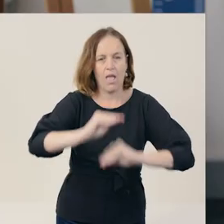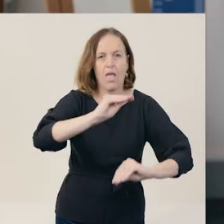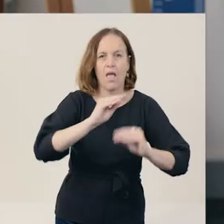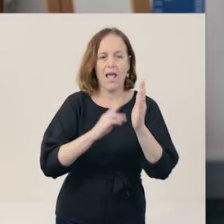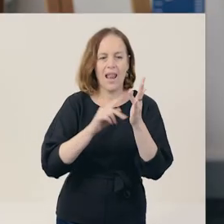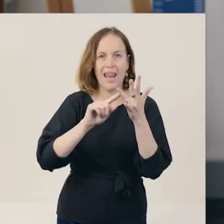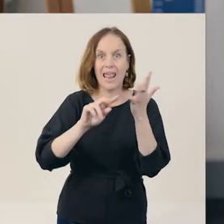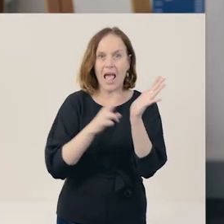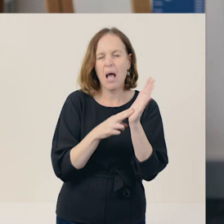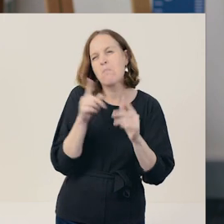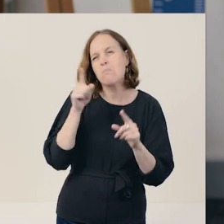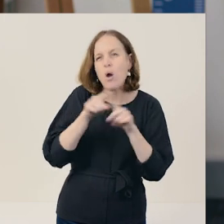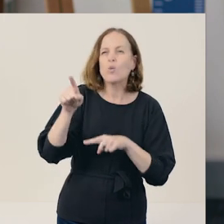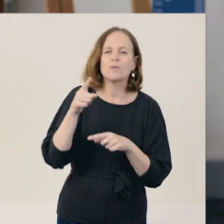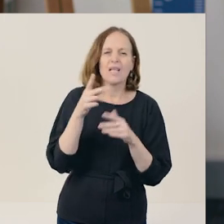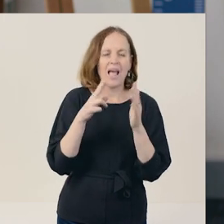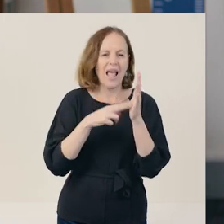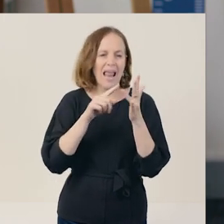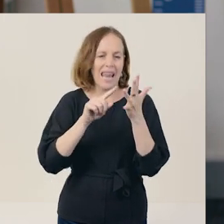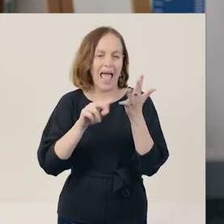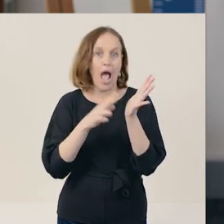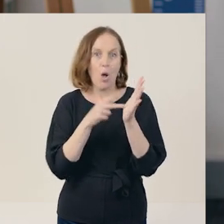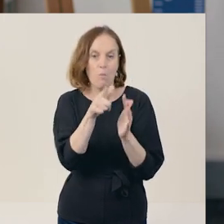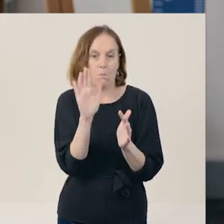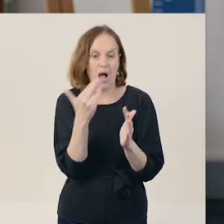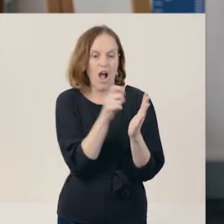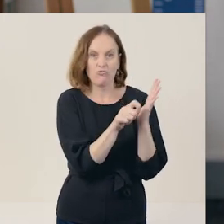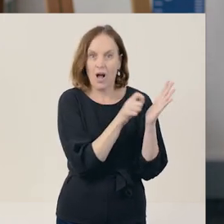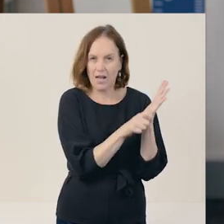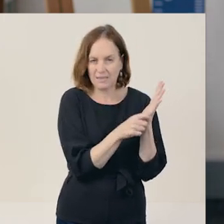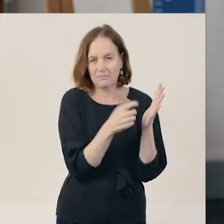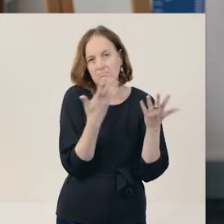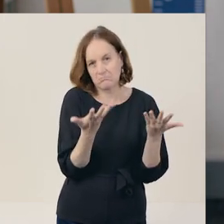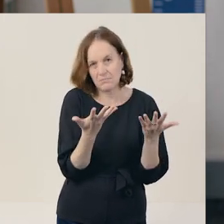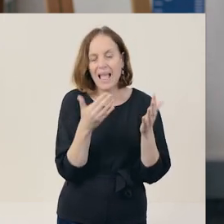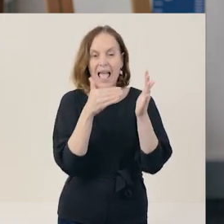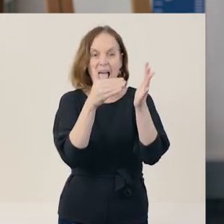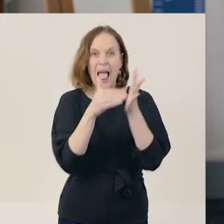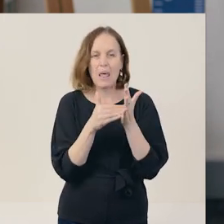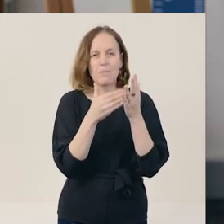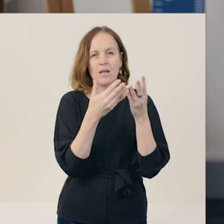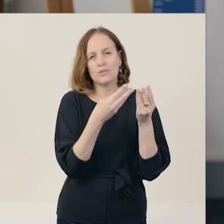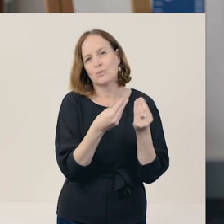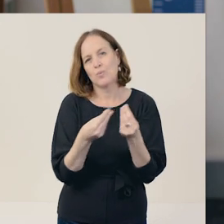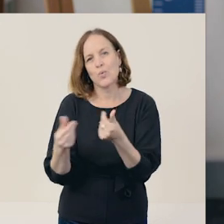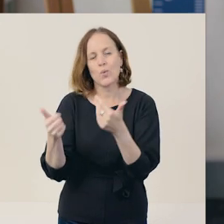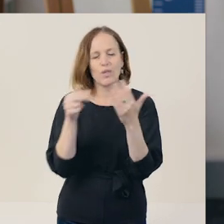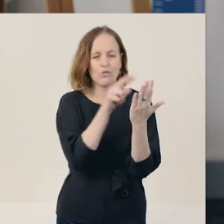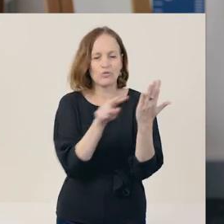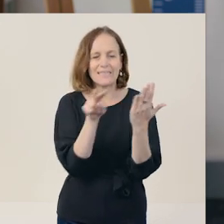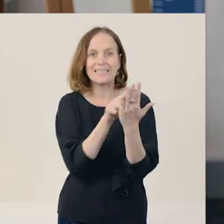Pronouns mostly refer to a noun previously mentioned in the text. They help the text to flow, and make it easier to read.